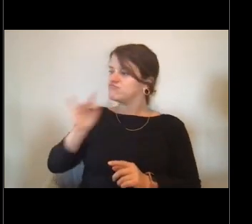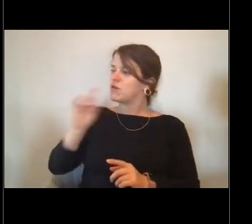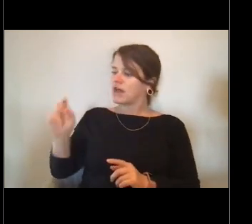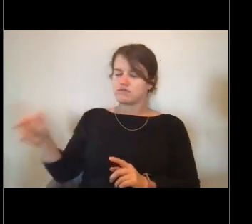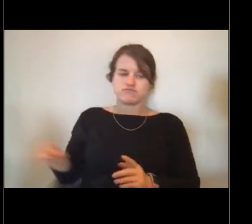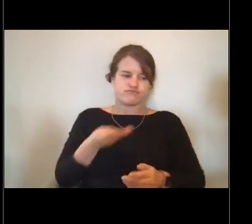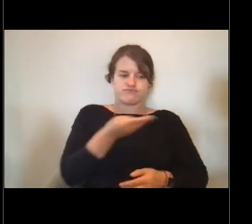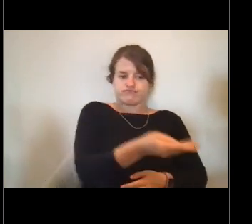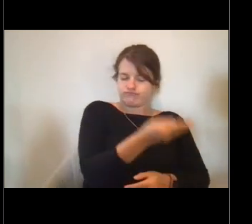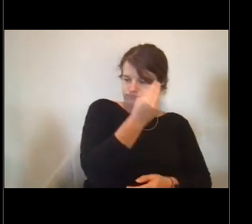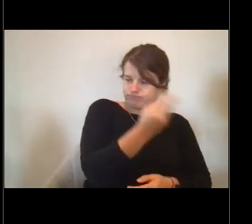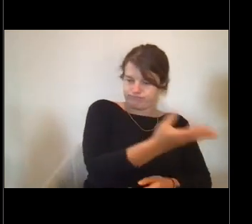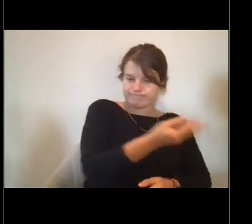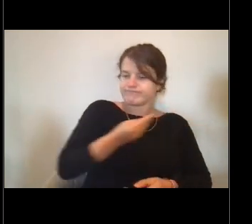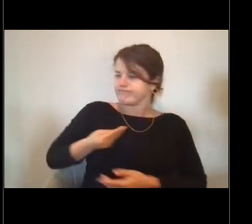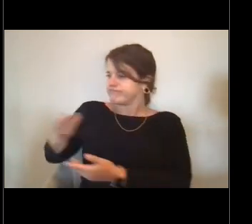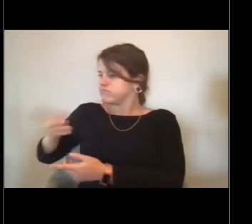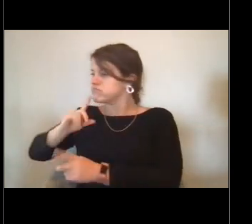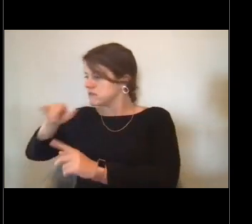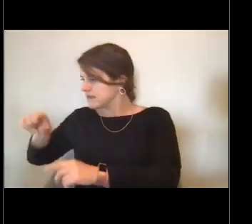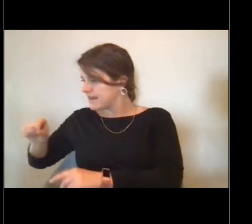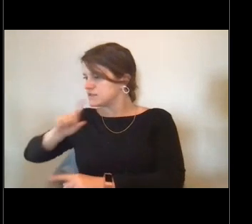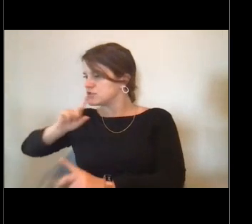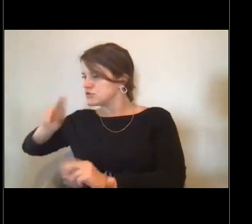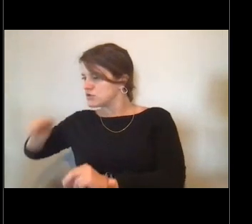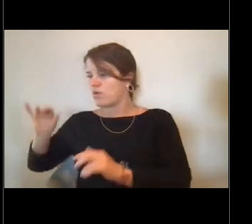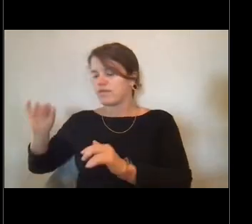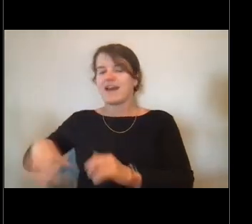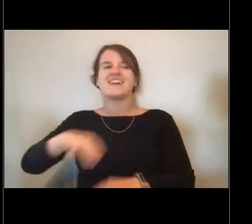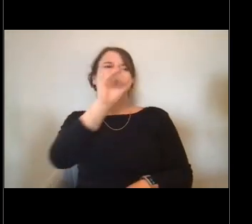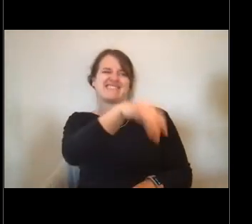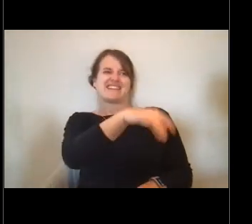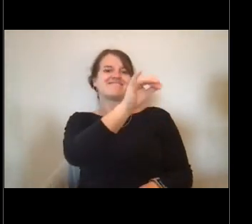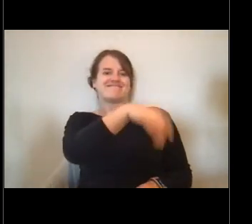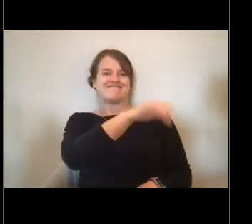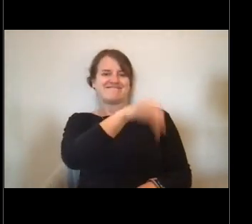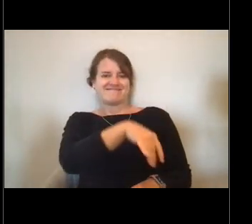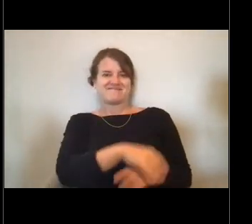the next day's plan. - Exactly. [Lisa] Gotcha. Yeah. It makes sense because